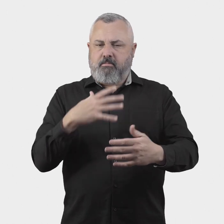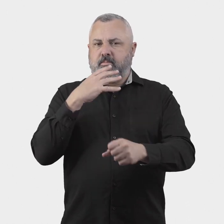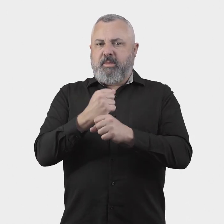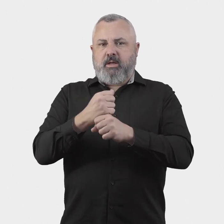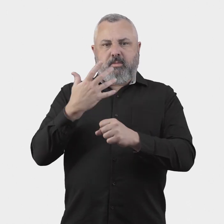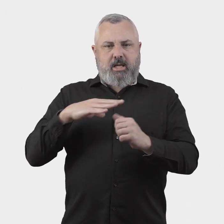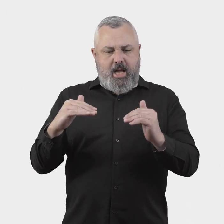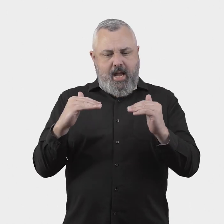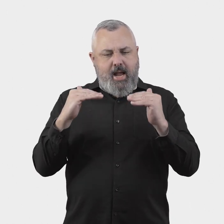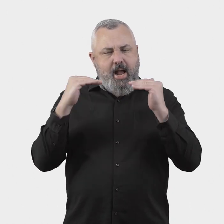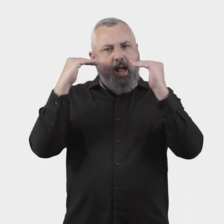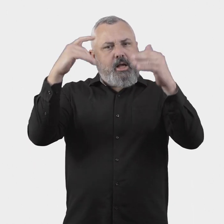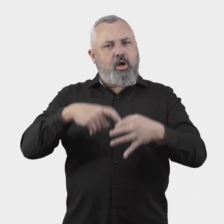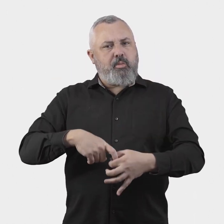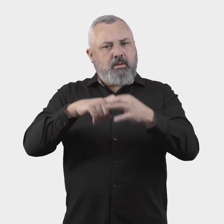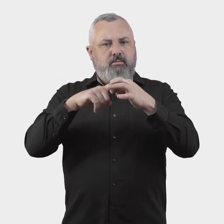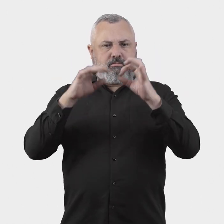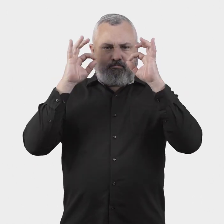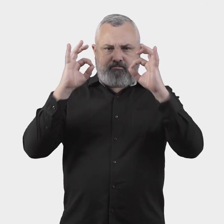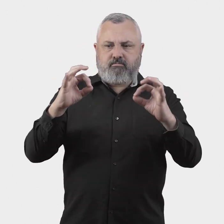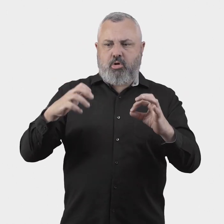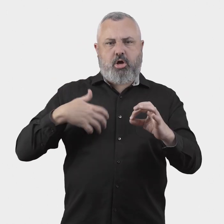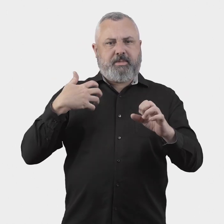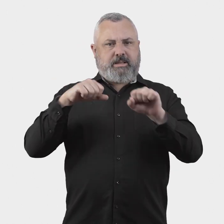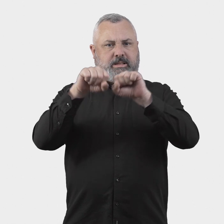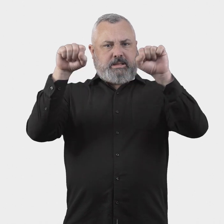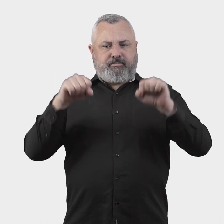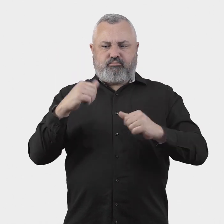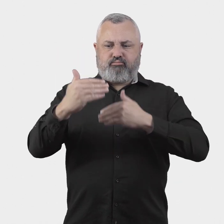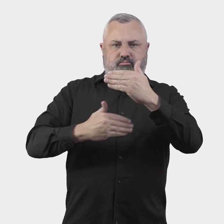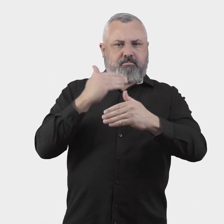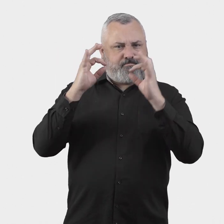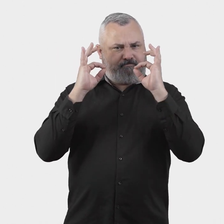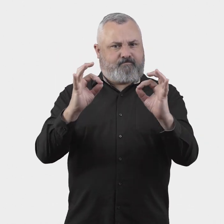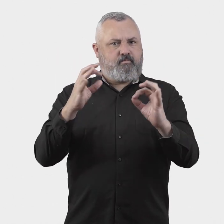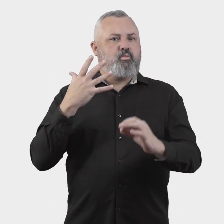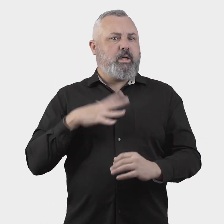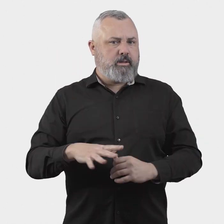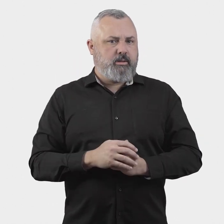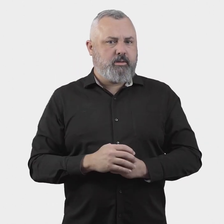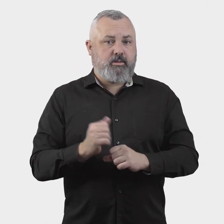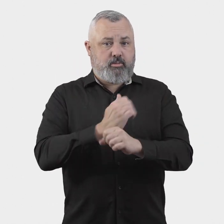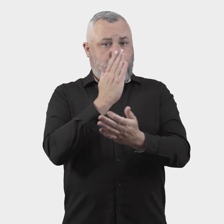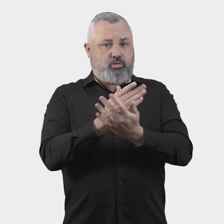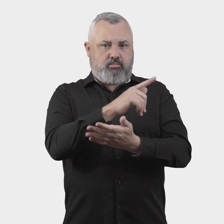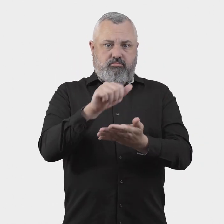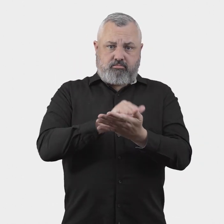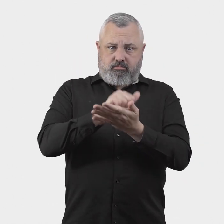The government intends that the ombuds scheme will adopt a best practice industry dispute resolution process,